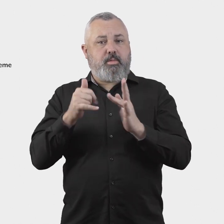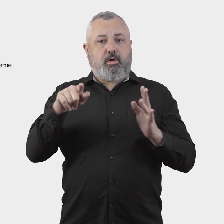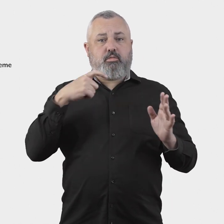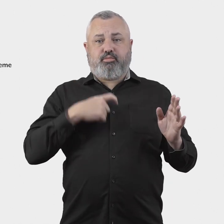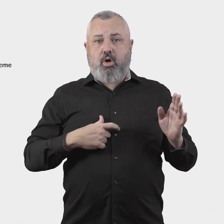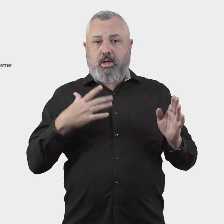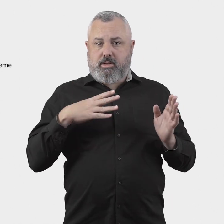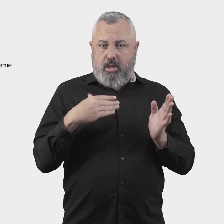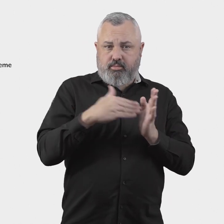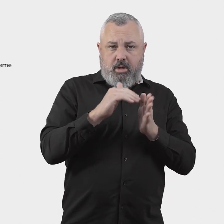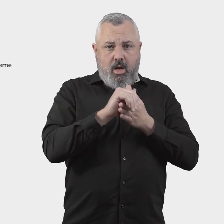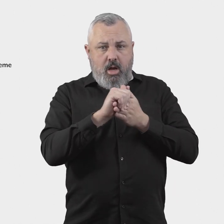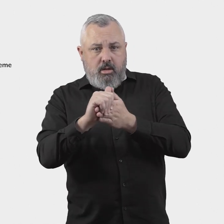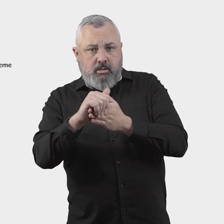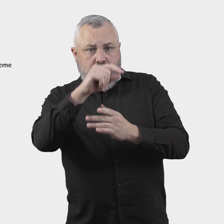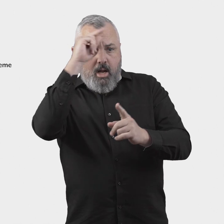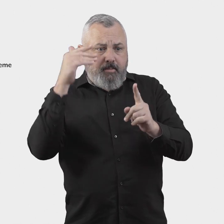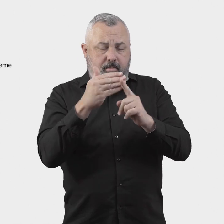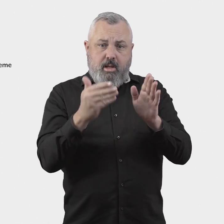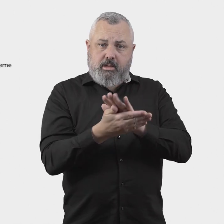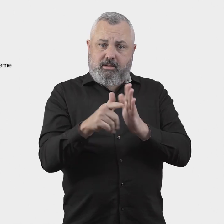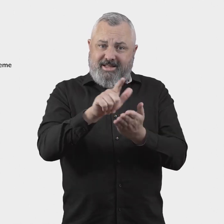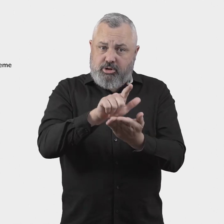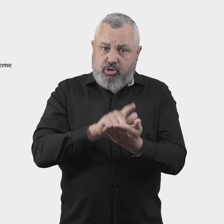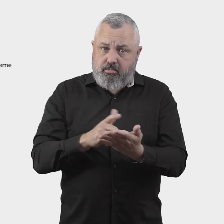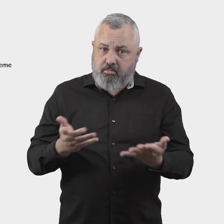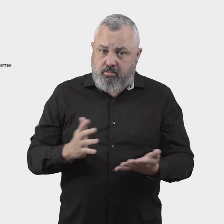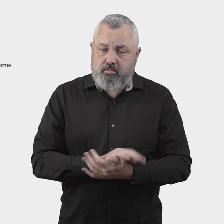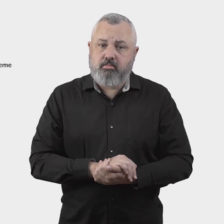which may require additional stated objectives to be set out in enabling legislation.